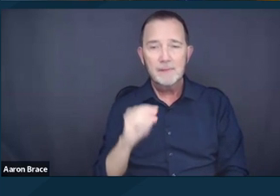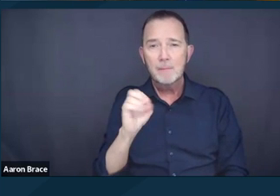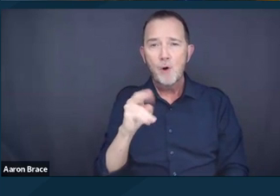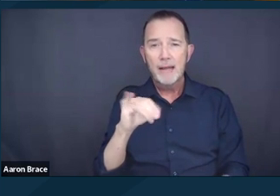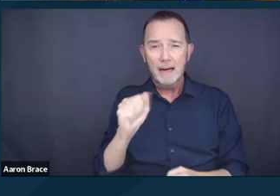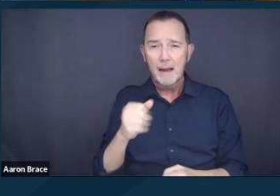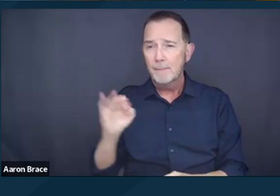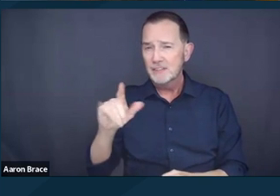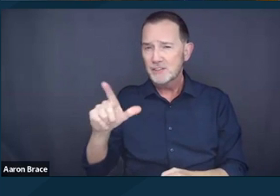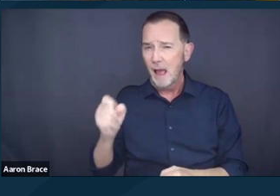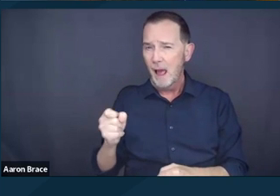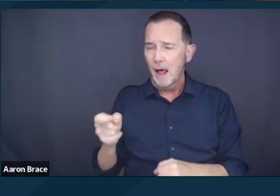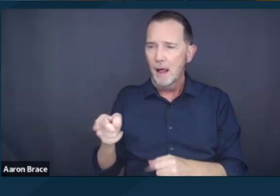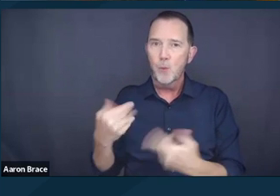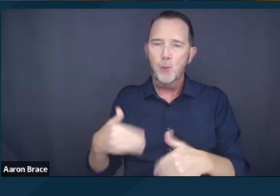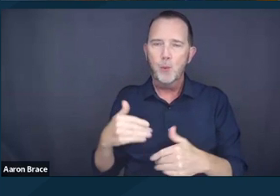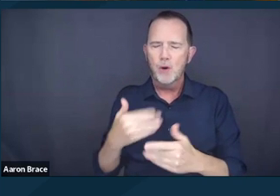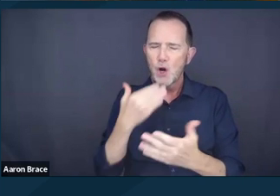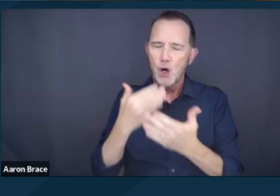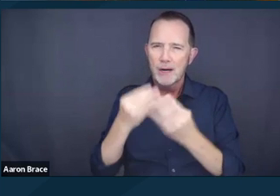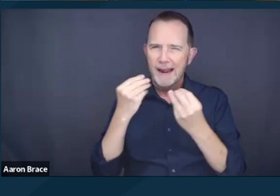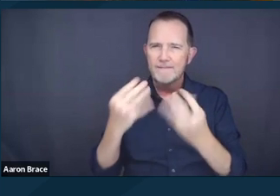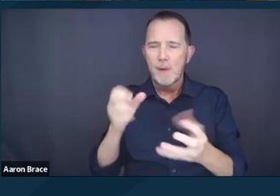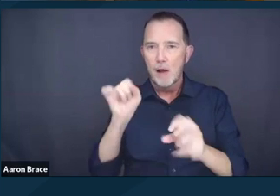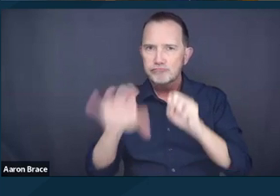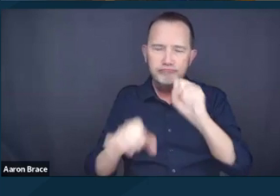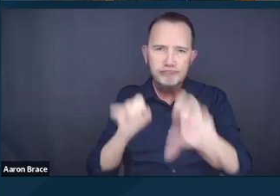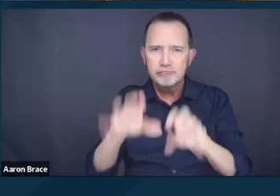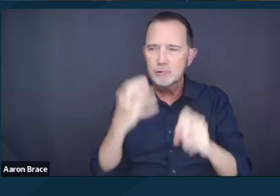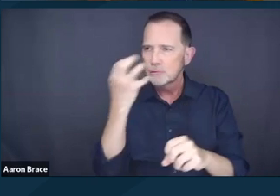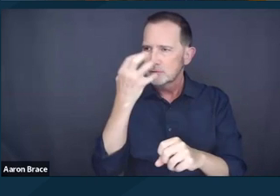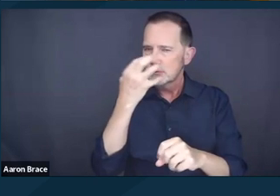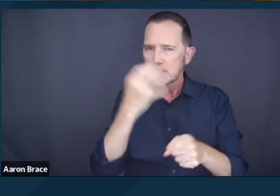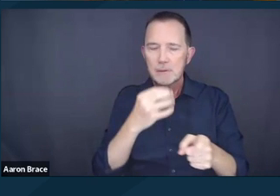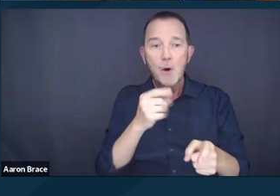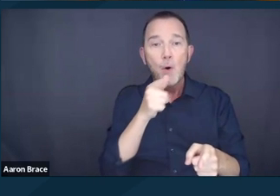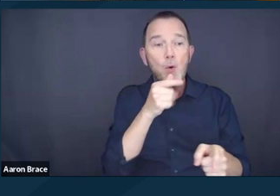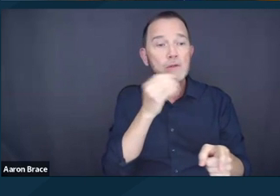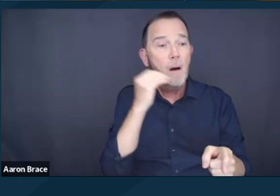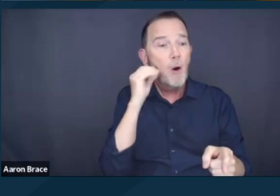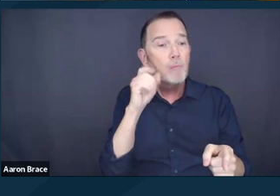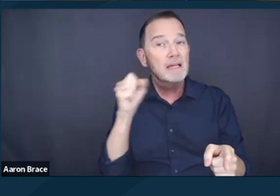with some very rich research and analysis around the disproportionate impacts of homelessness on people with disabilities